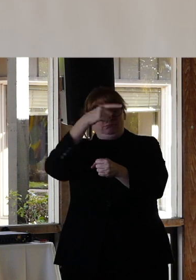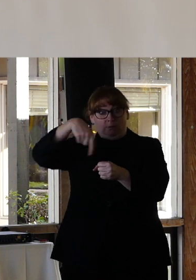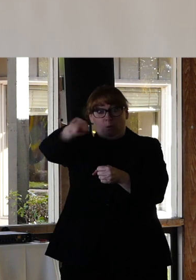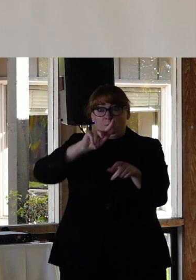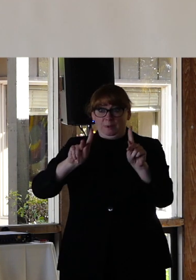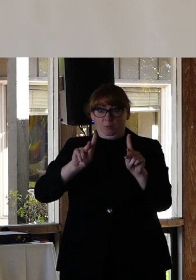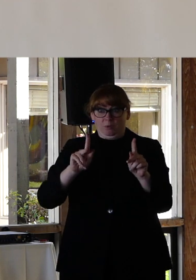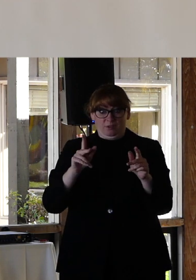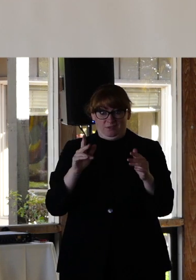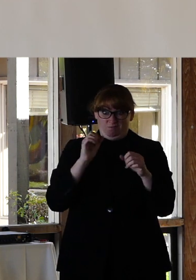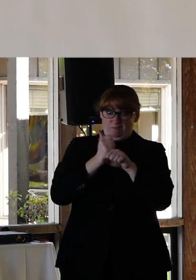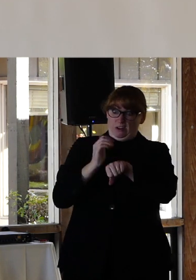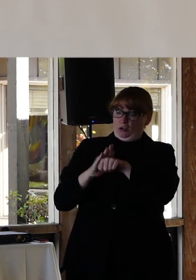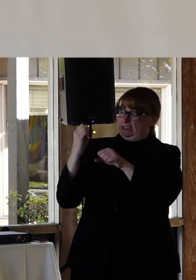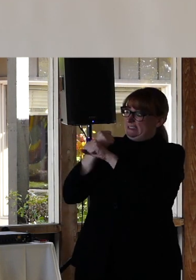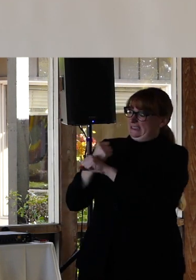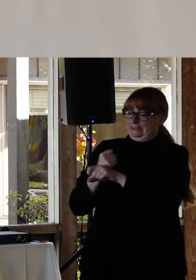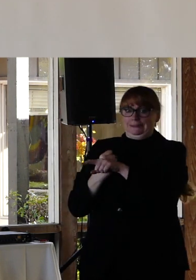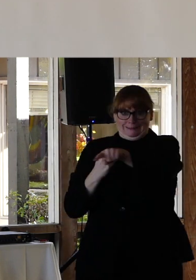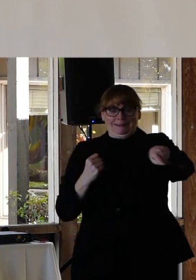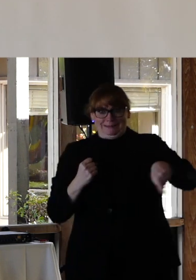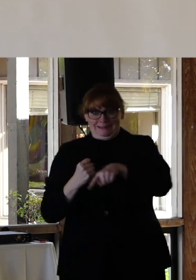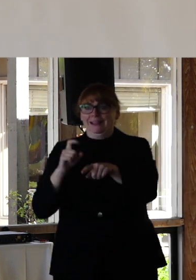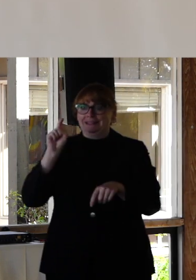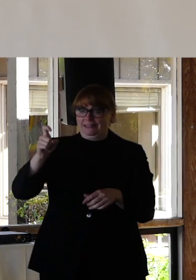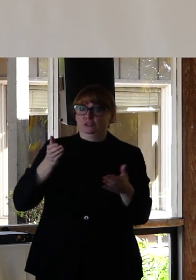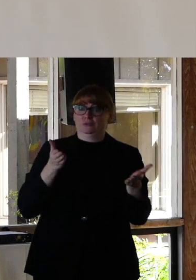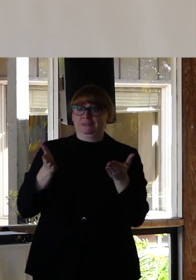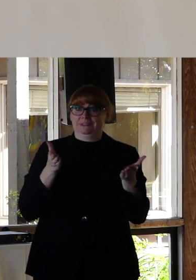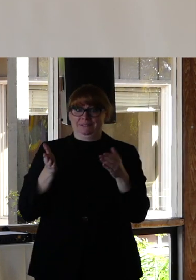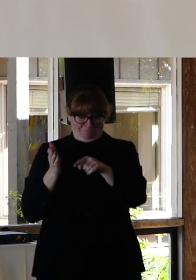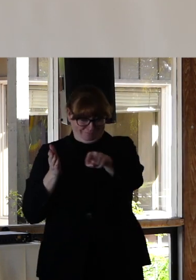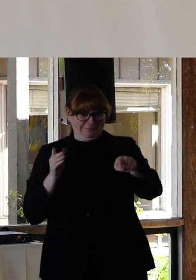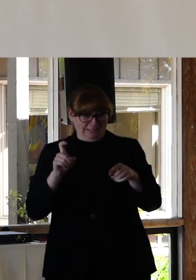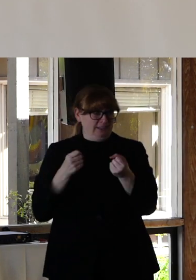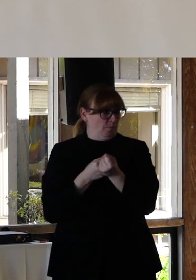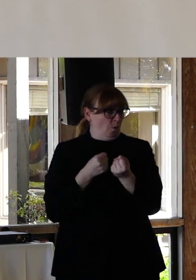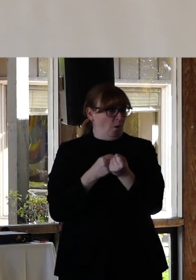need services, need support but don't have an infrastructure to receive them.